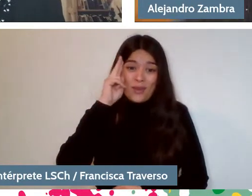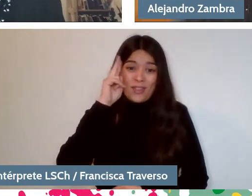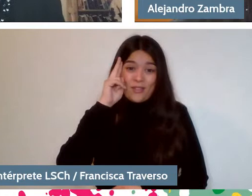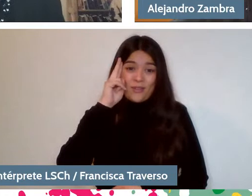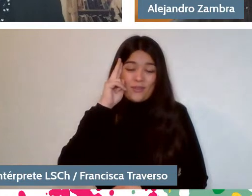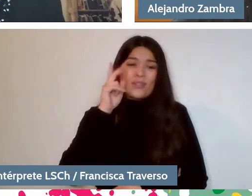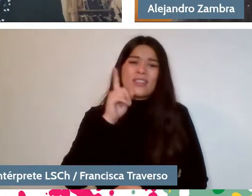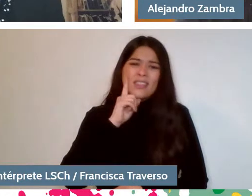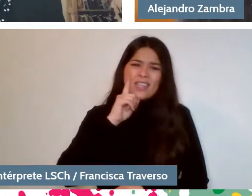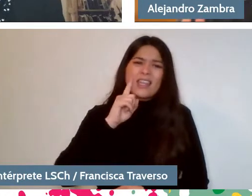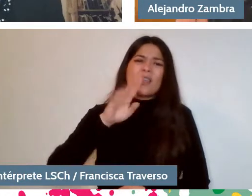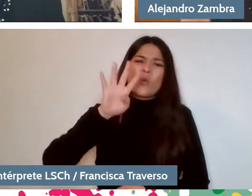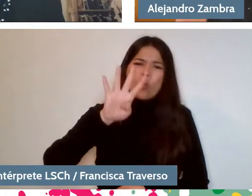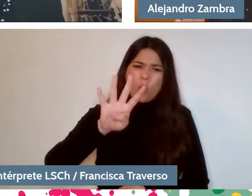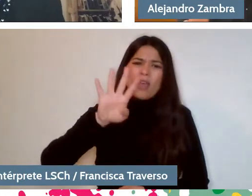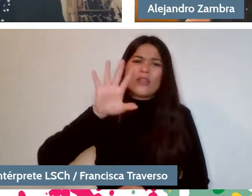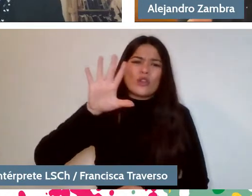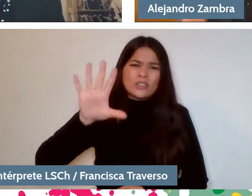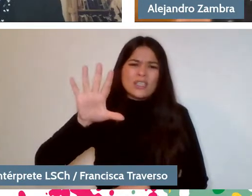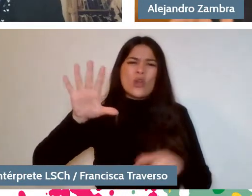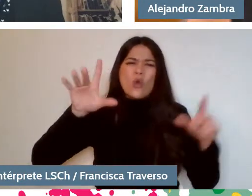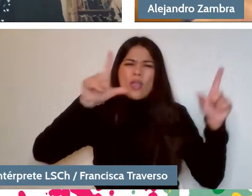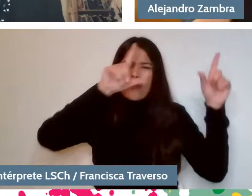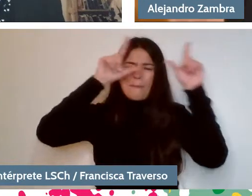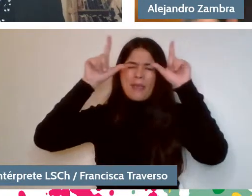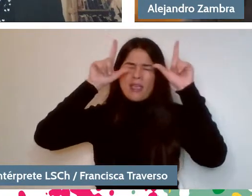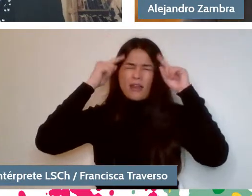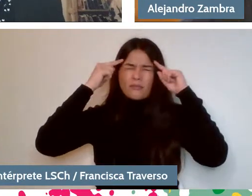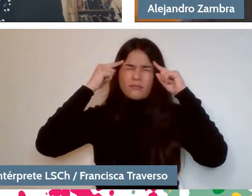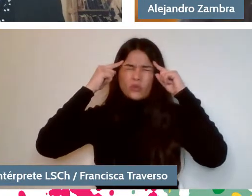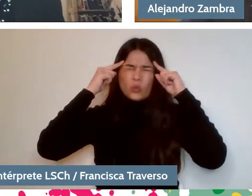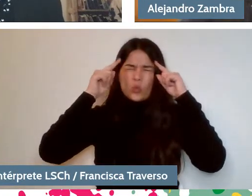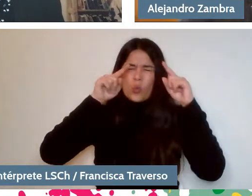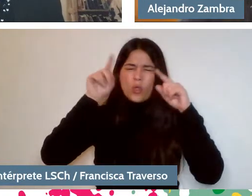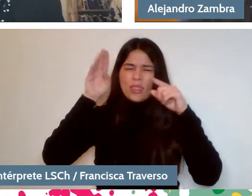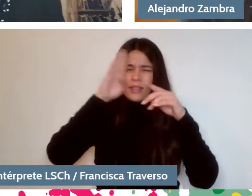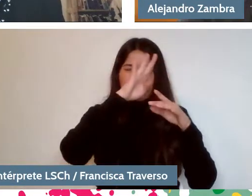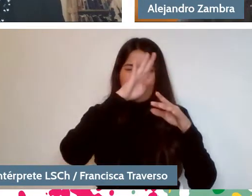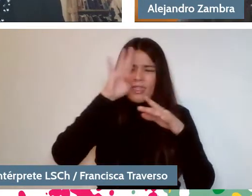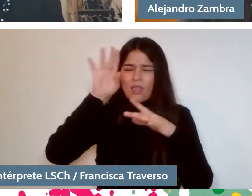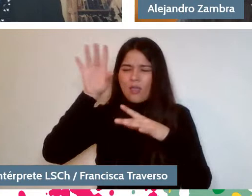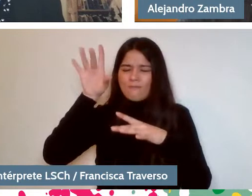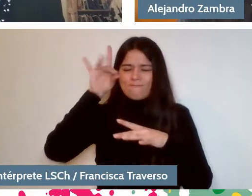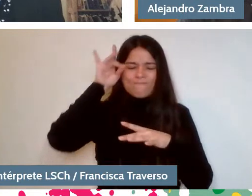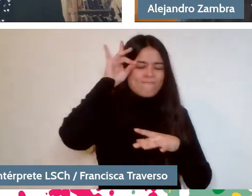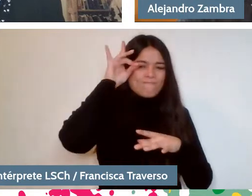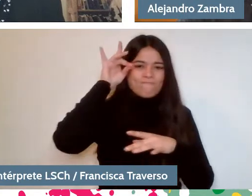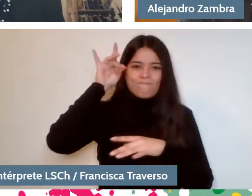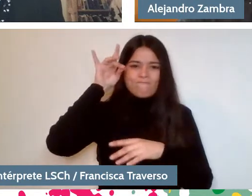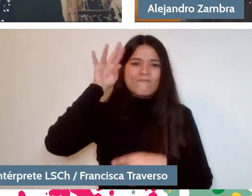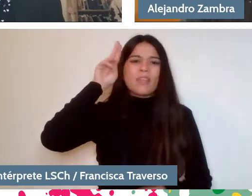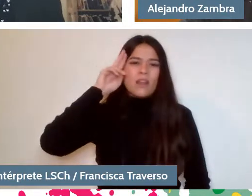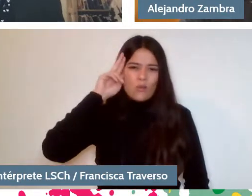and you intuitively decide which of those is the image that defines you.